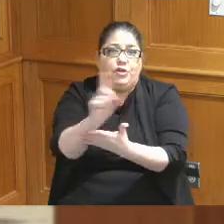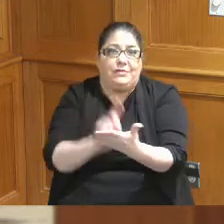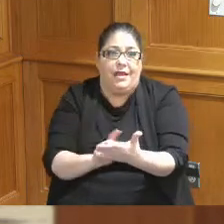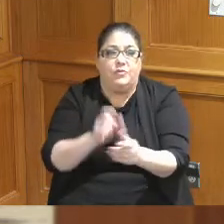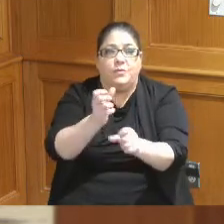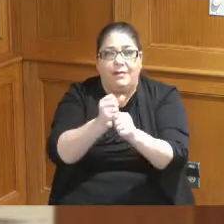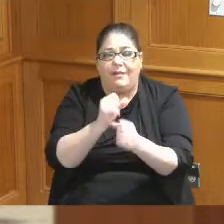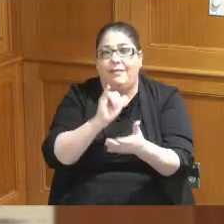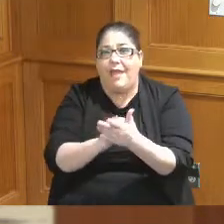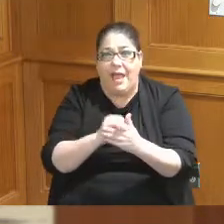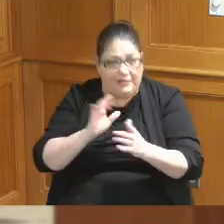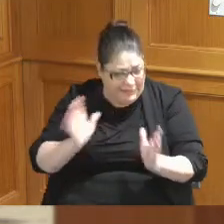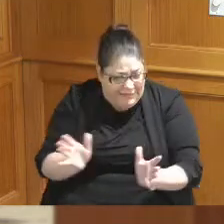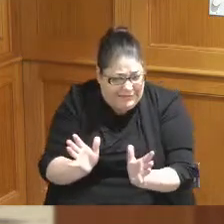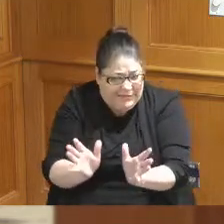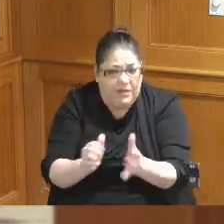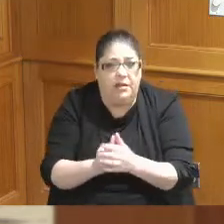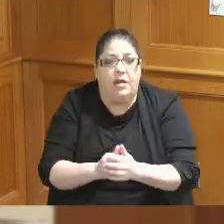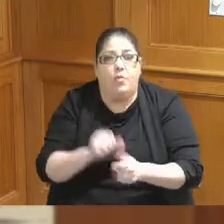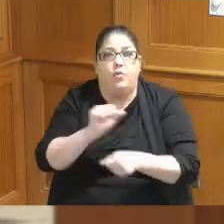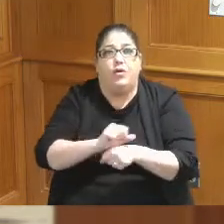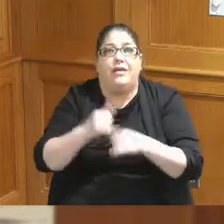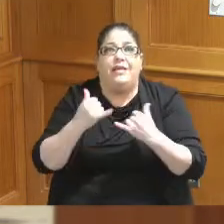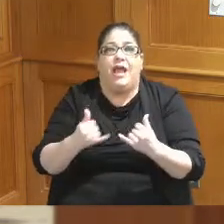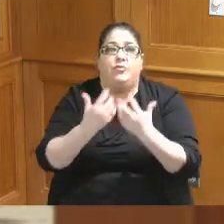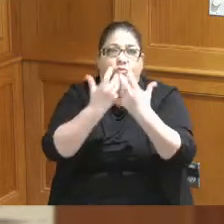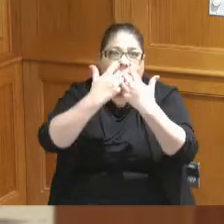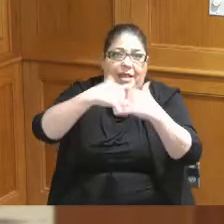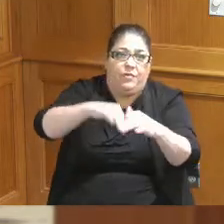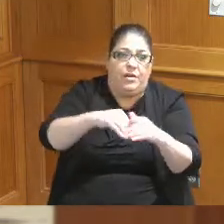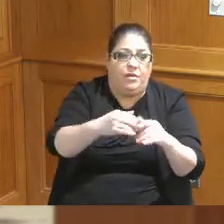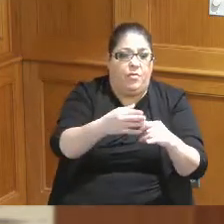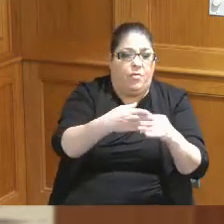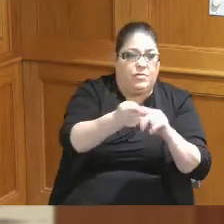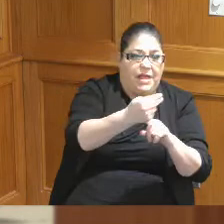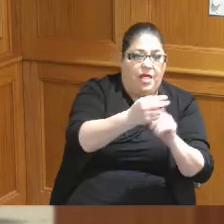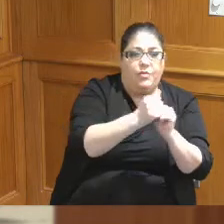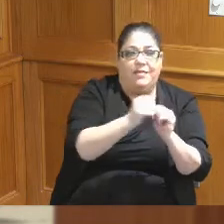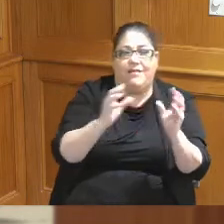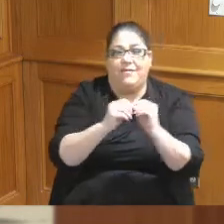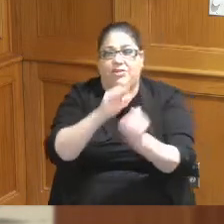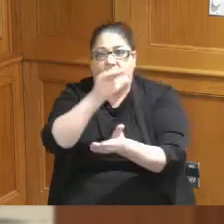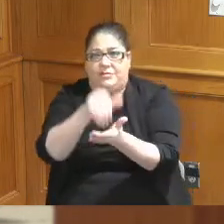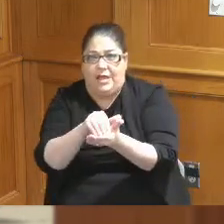that to that point we're working now to integrate that hotel with the convention center and with the